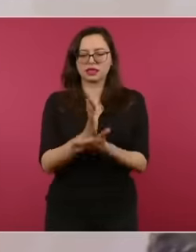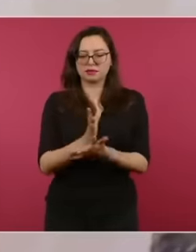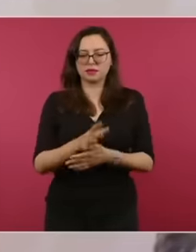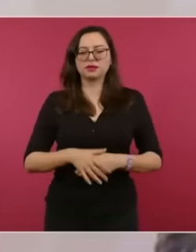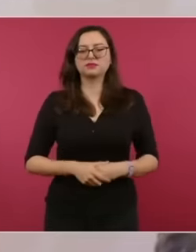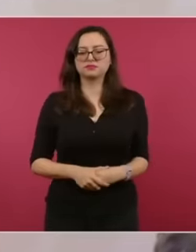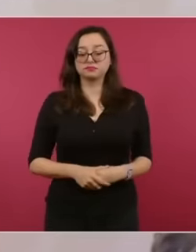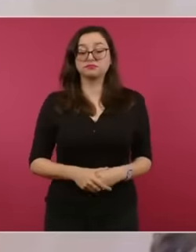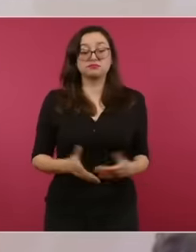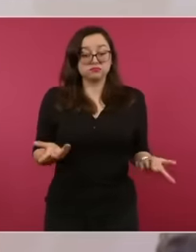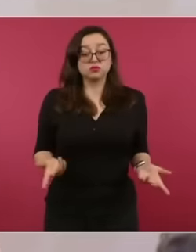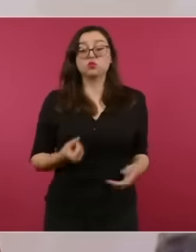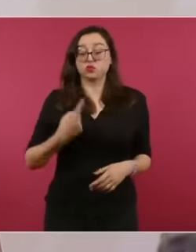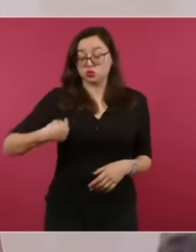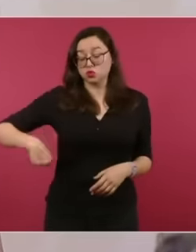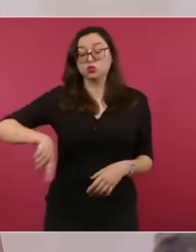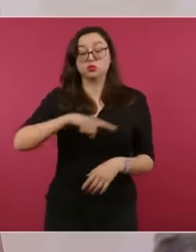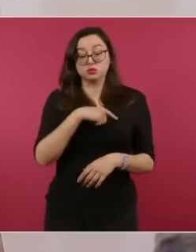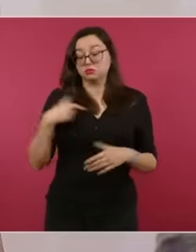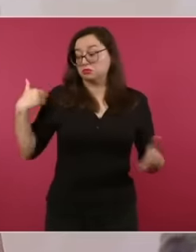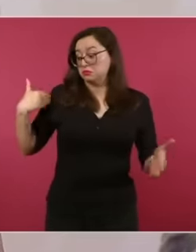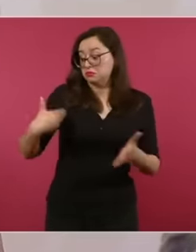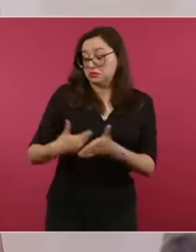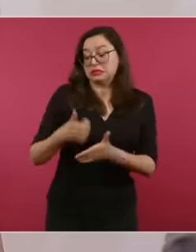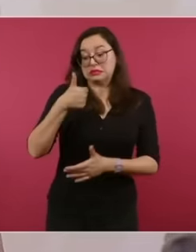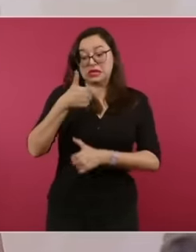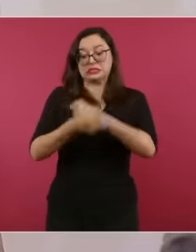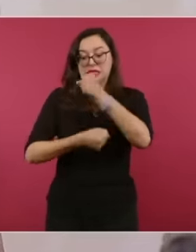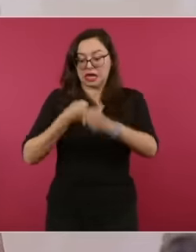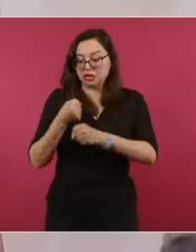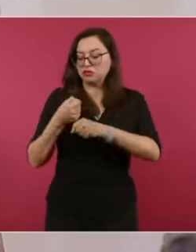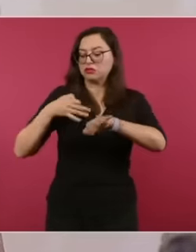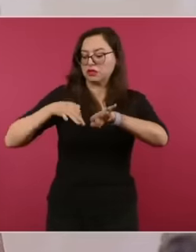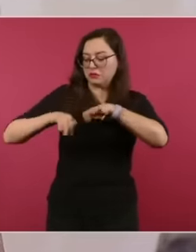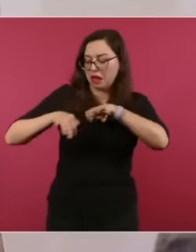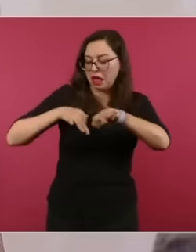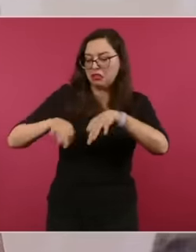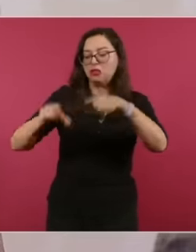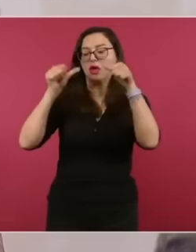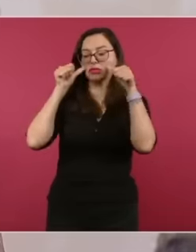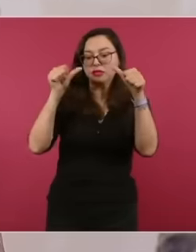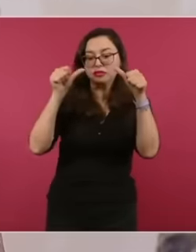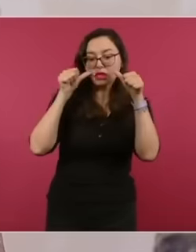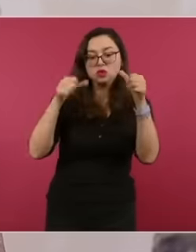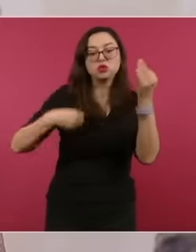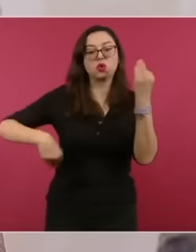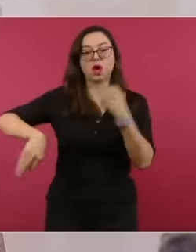attending to everyone listening to everyone respecting everyone everyone, but preference is being given to the